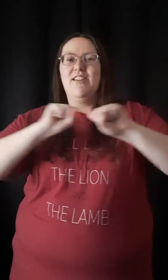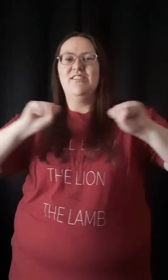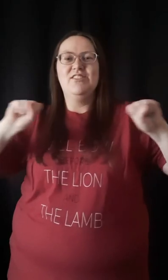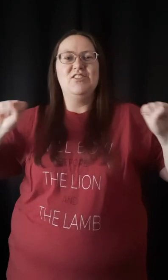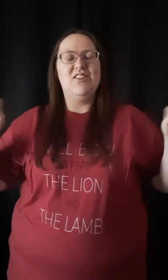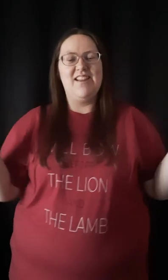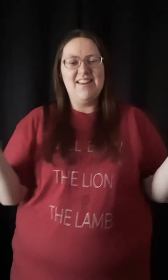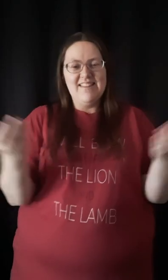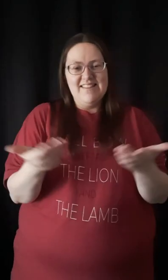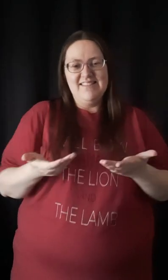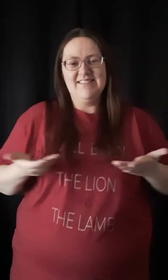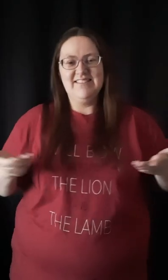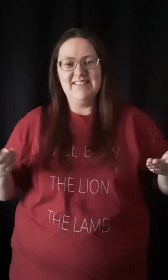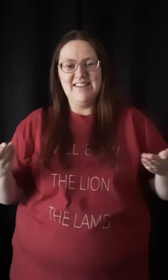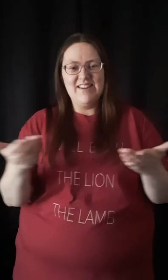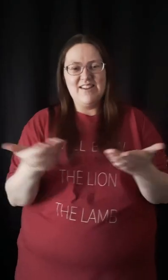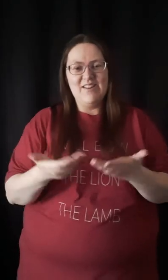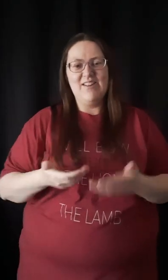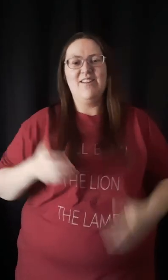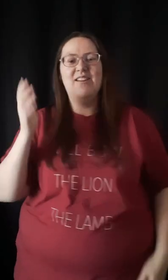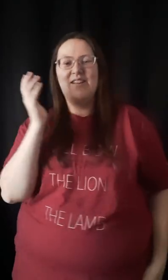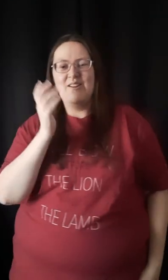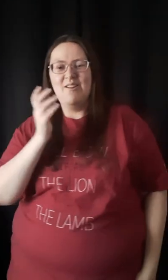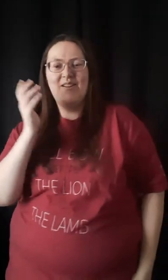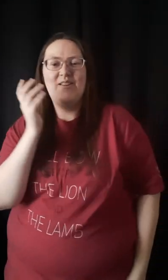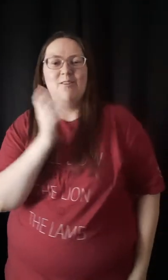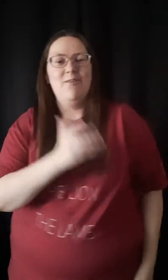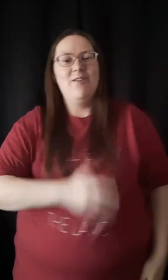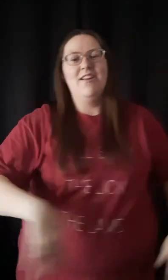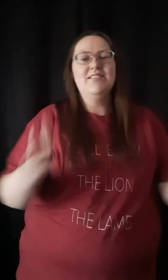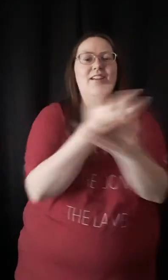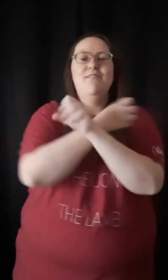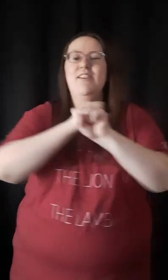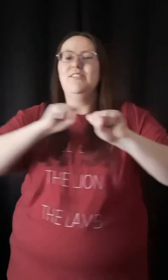Salvation is here, oh